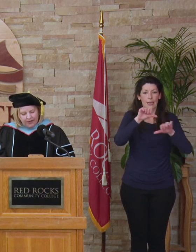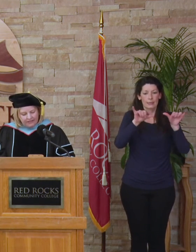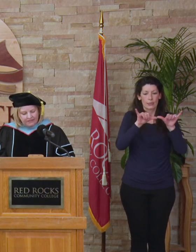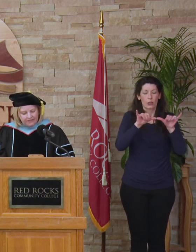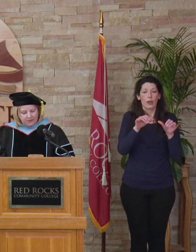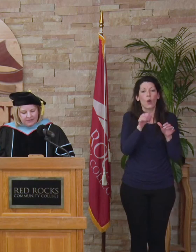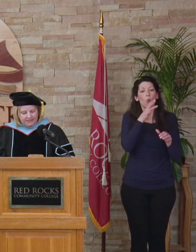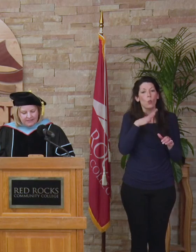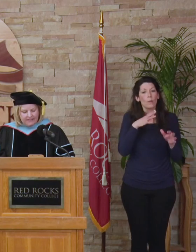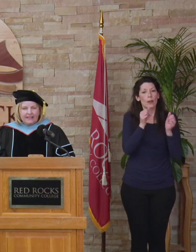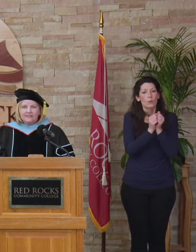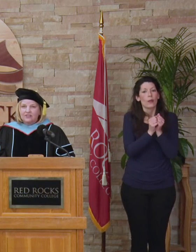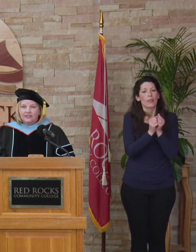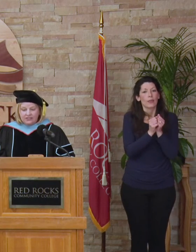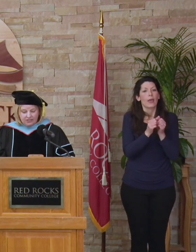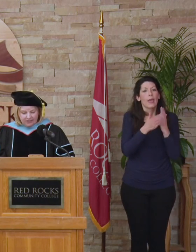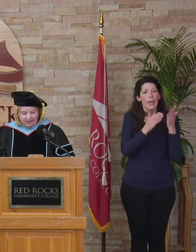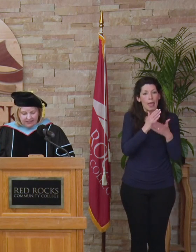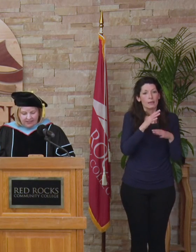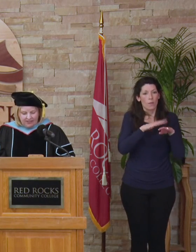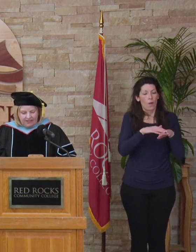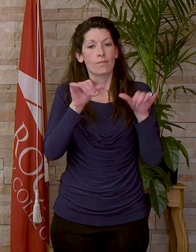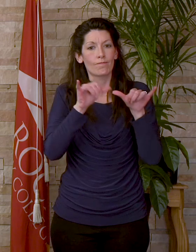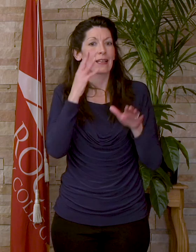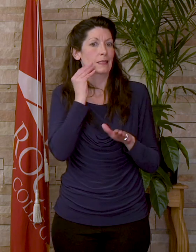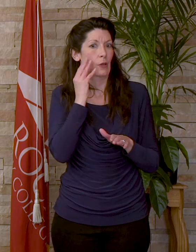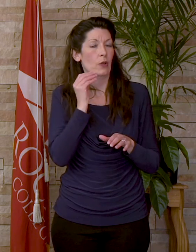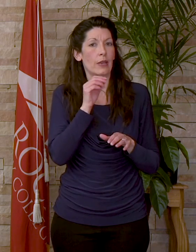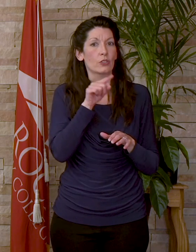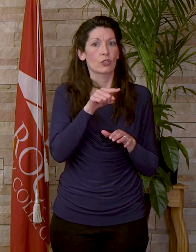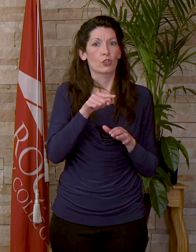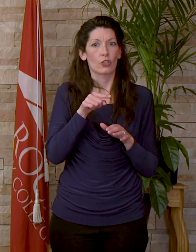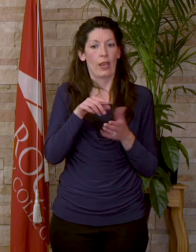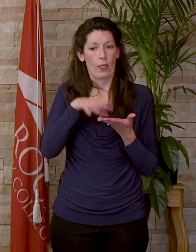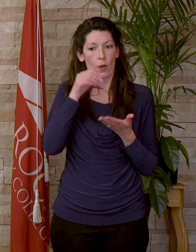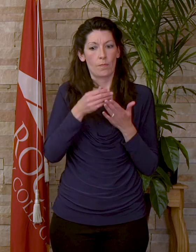practical experiences in hands-on engineering that she gained before she even came to college.